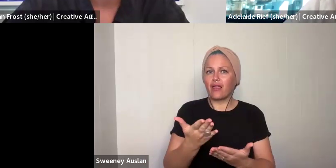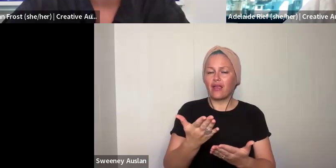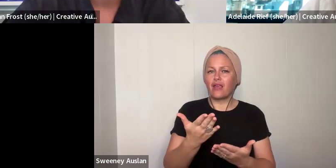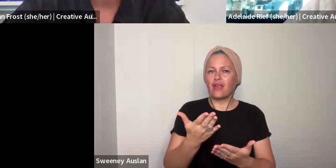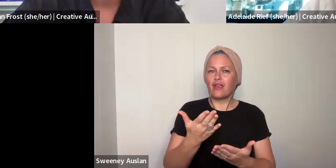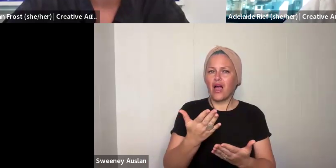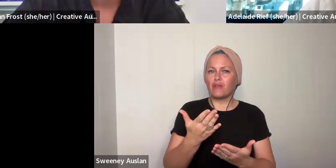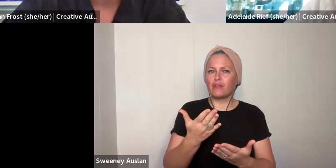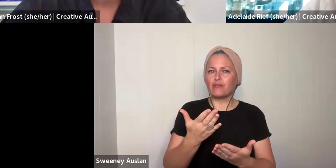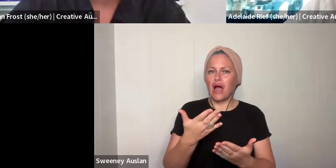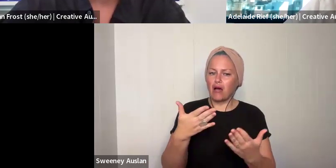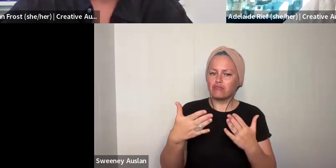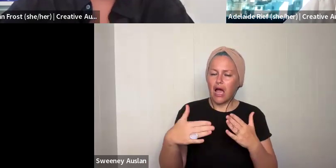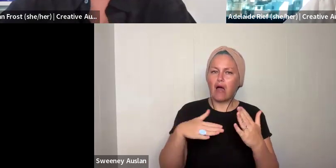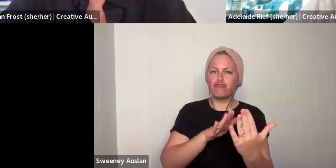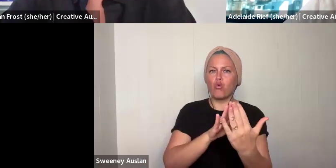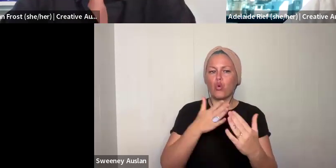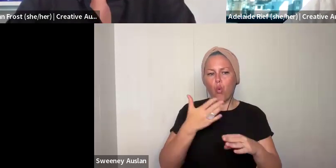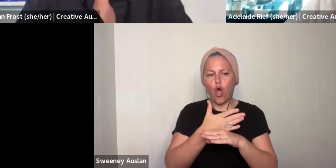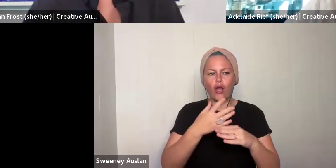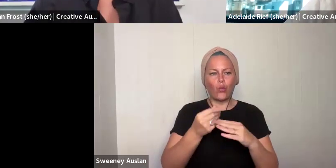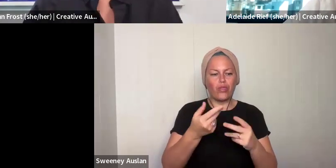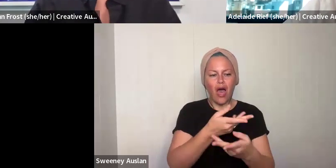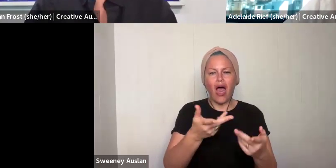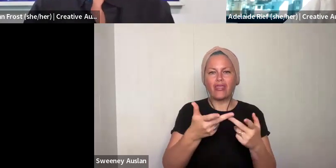developer. How they will respectfully approach working with other